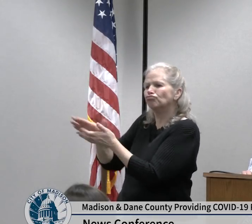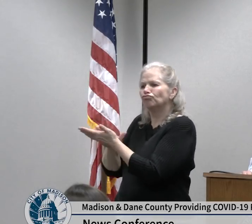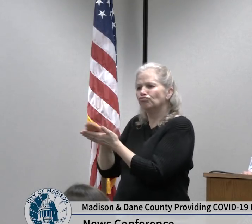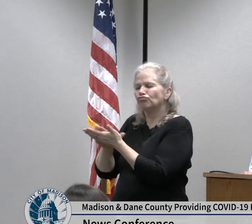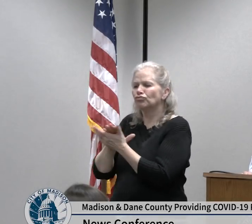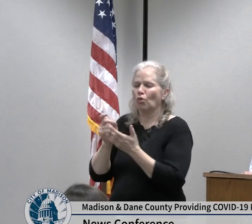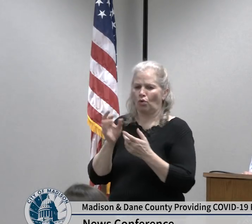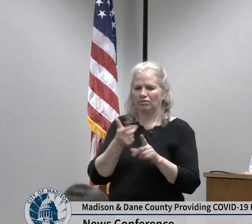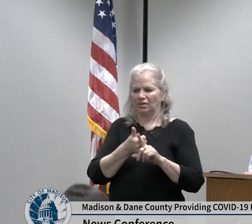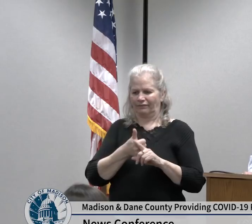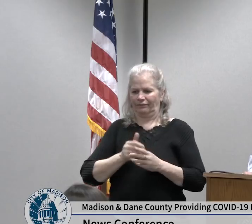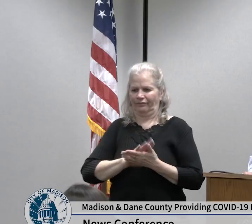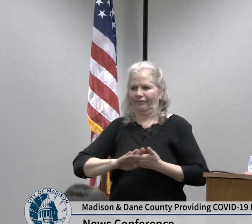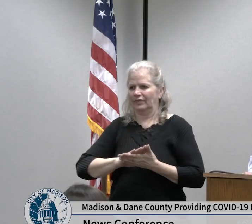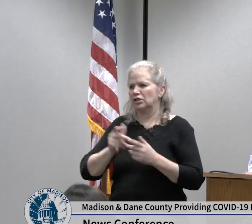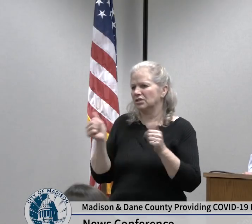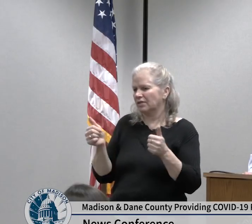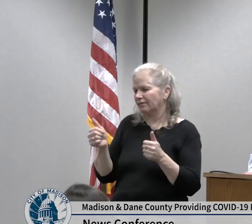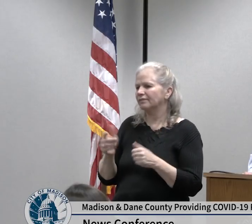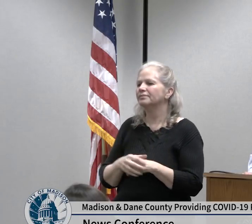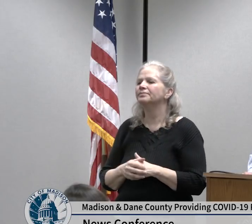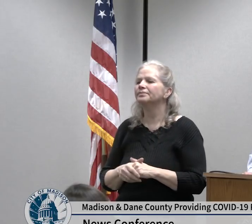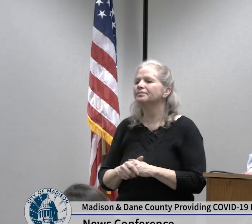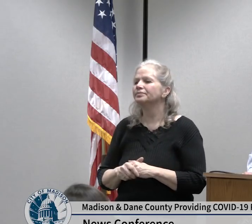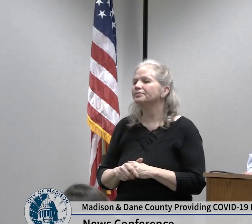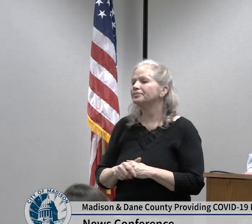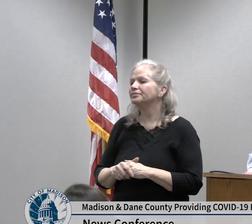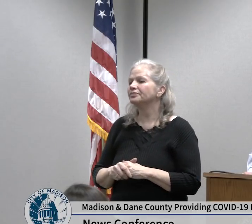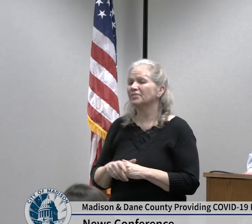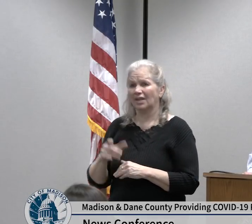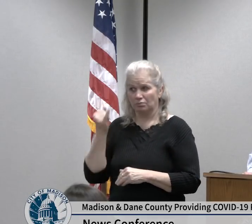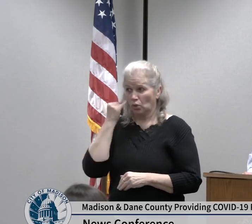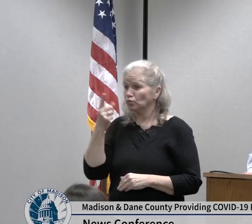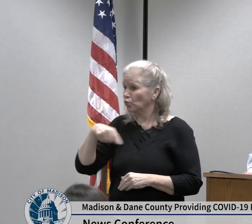intervention you can do is to cover your cough and cover your sneeze in the